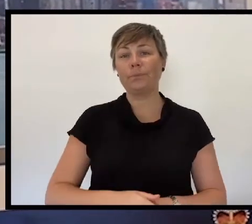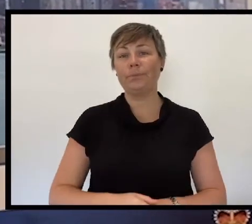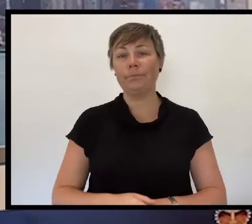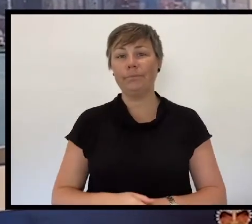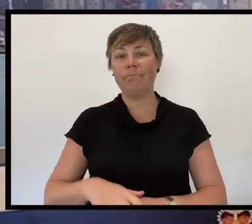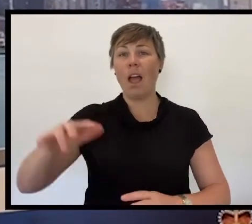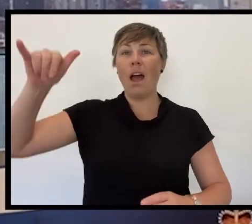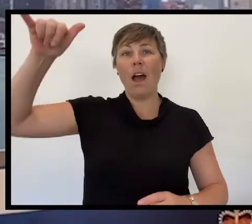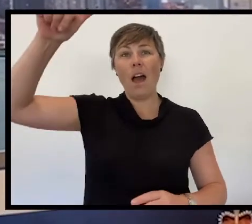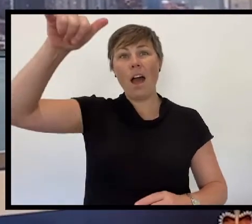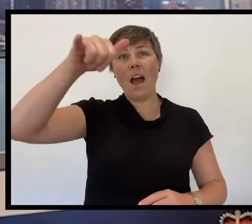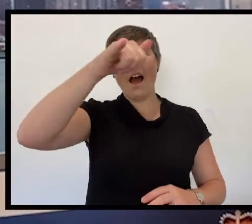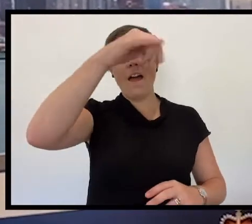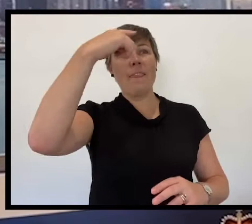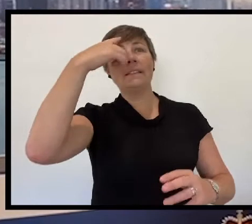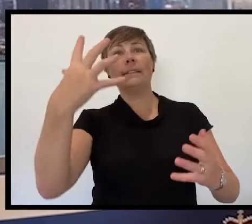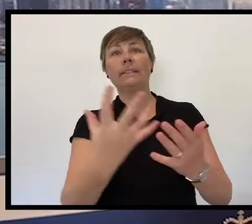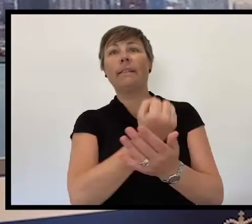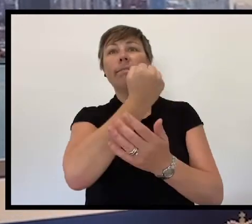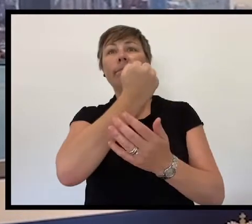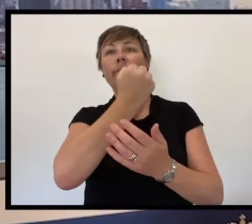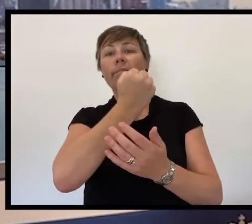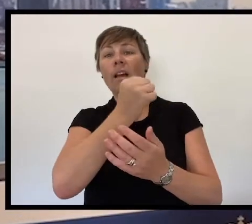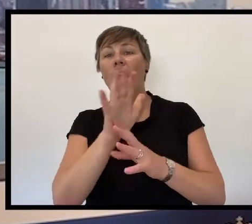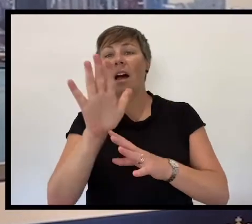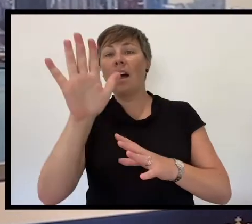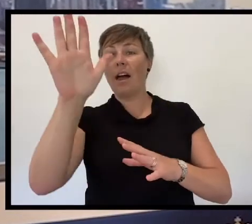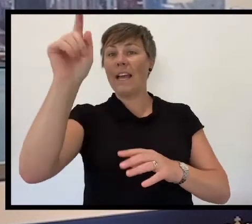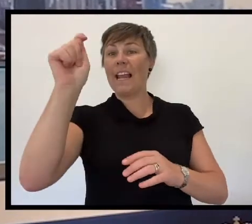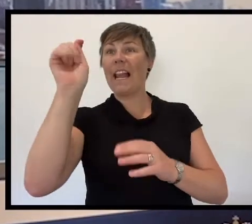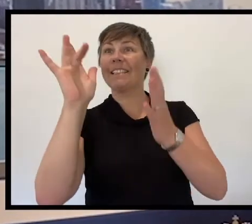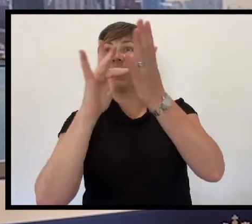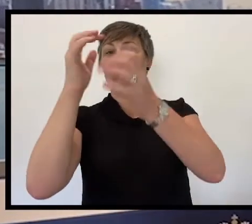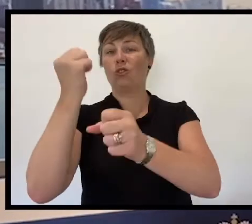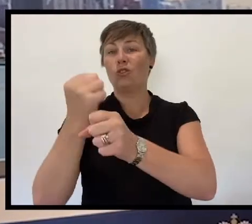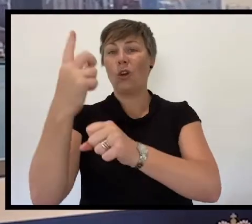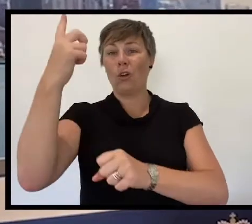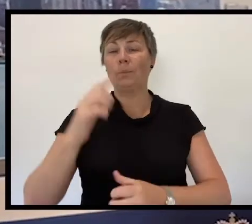The high untrespassed sanctity of space, Put out my hand, and touched the face of God